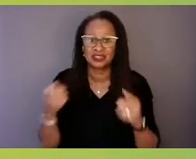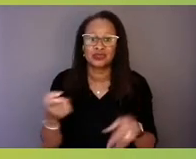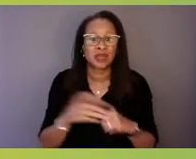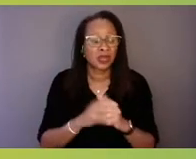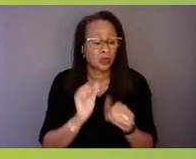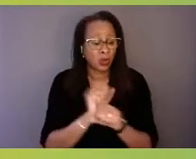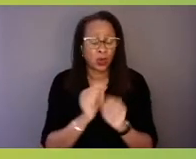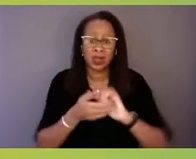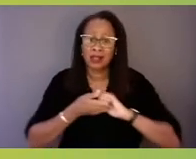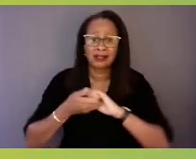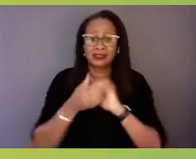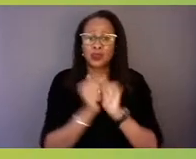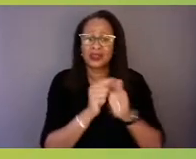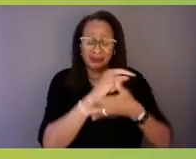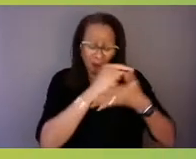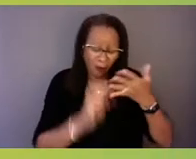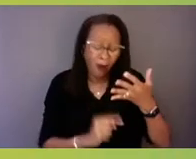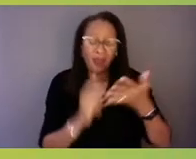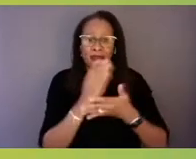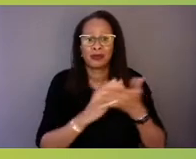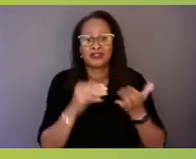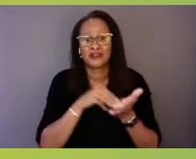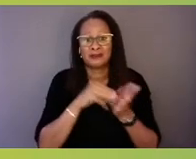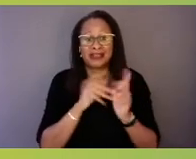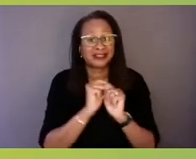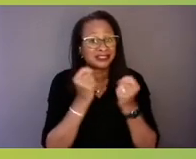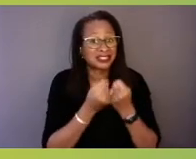as well as all of our community in terms of partnering with that response